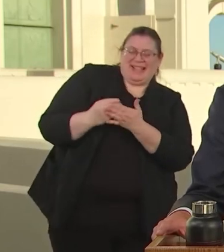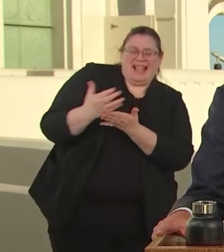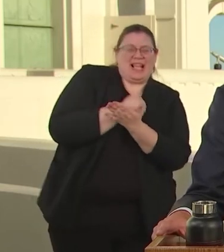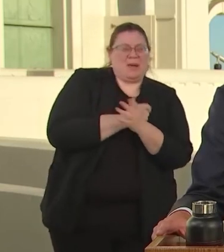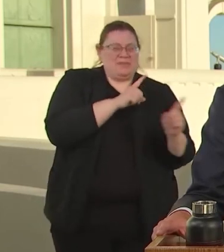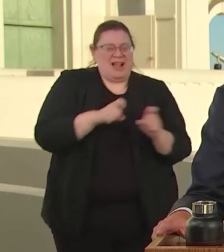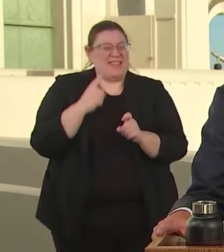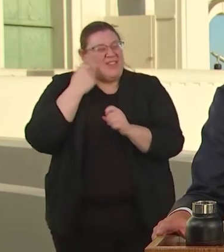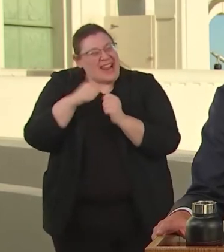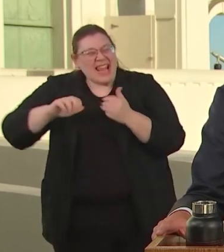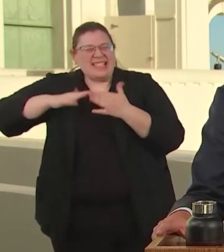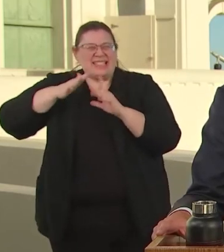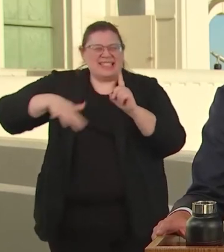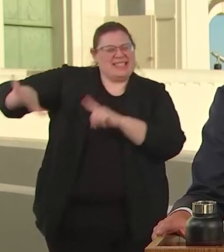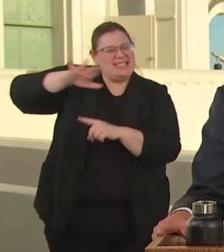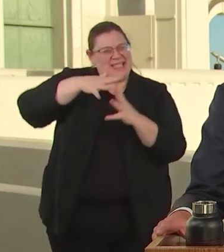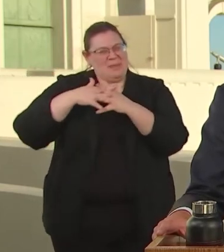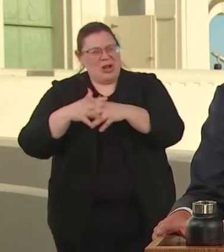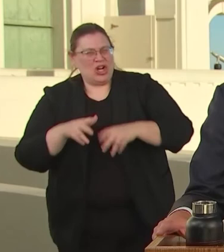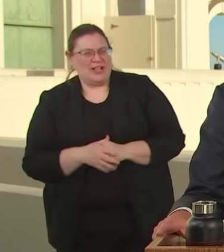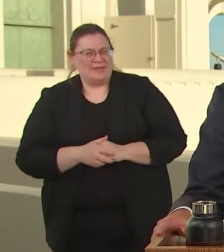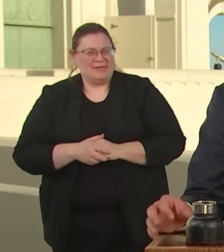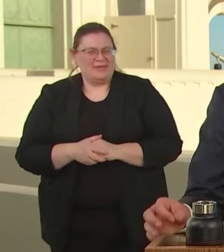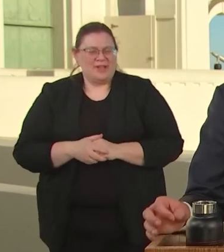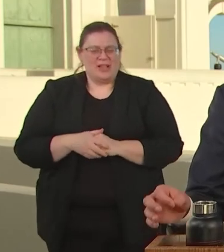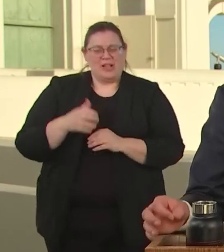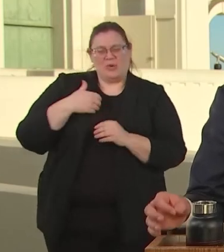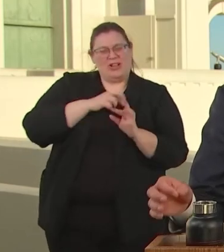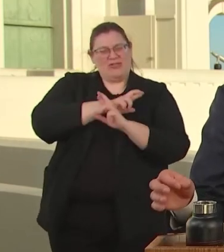PILOT. BUDGETED 24 MILLION DOLLARS TO